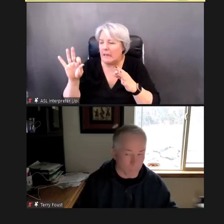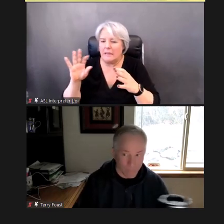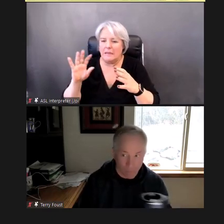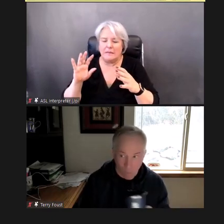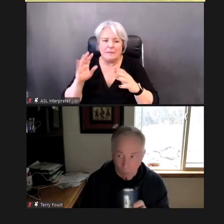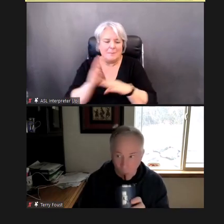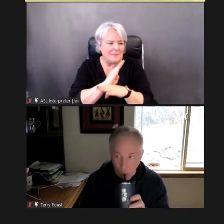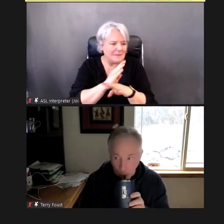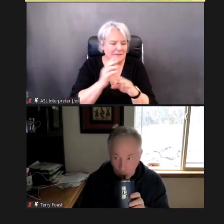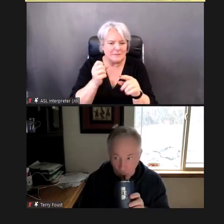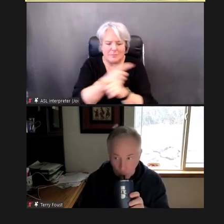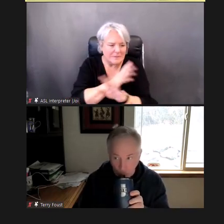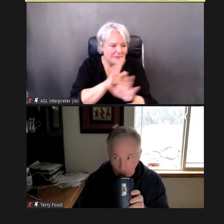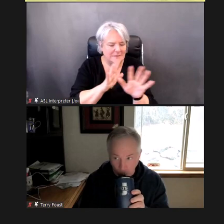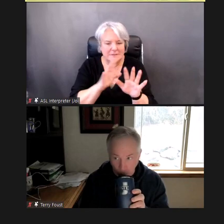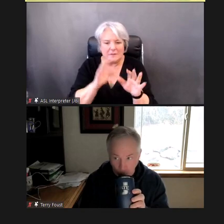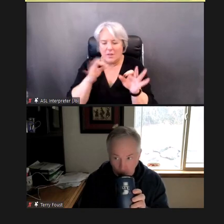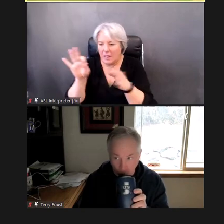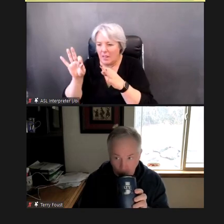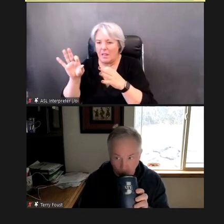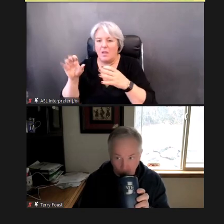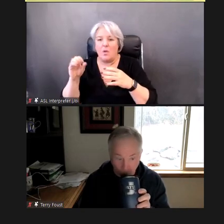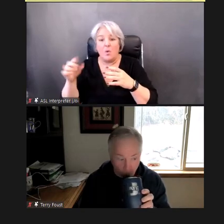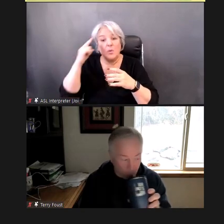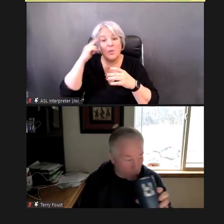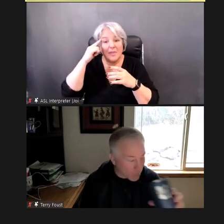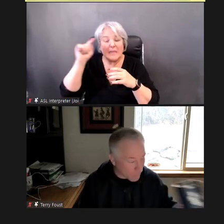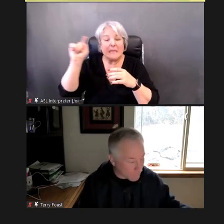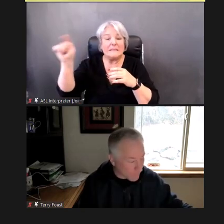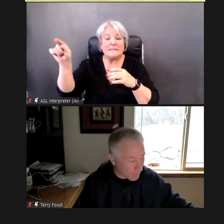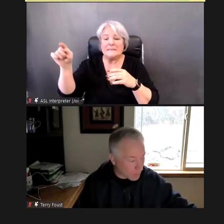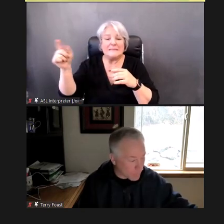think of people who would benefit from the conversation that we're going to have --